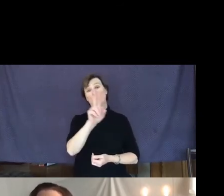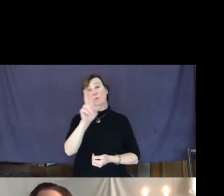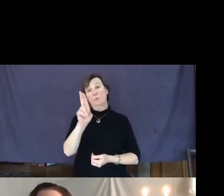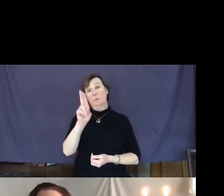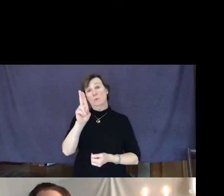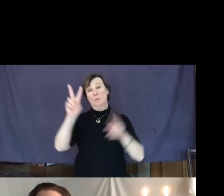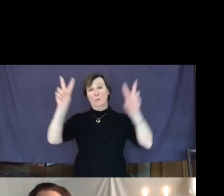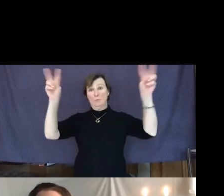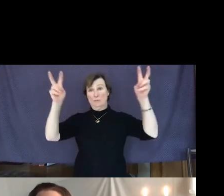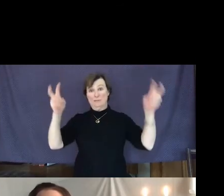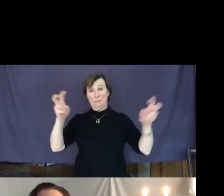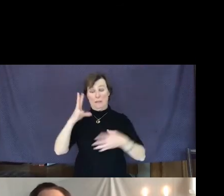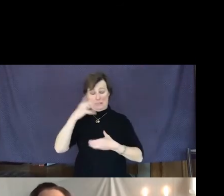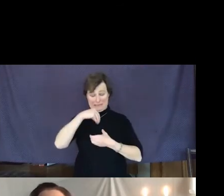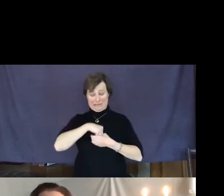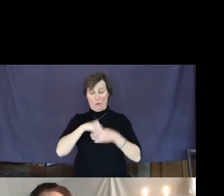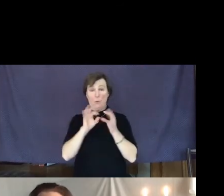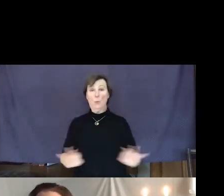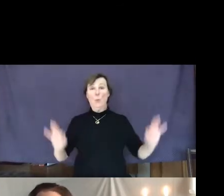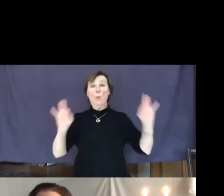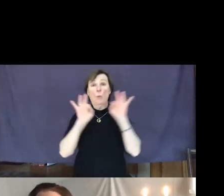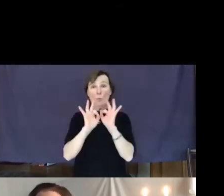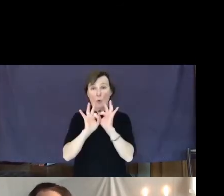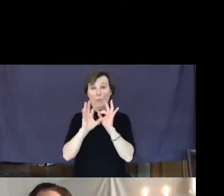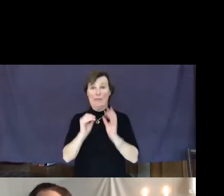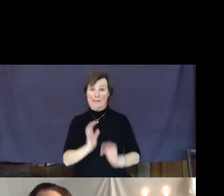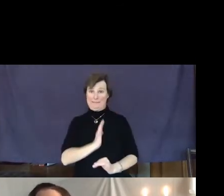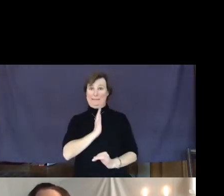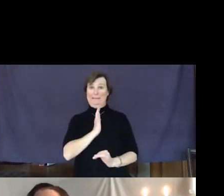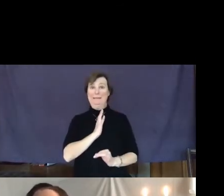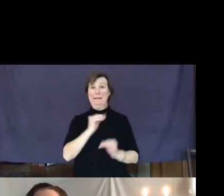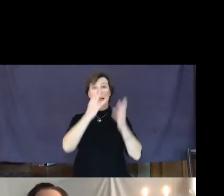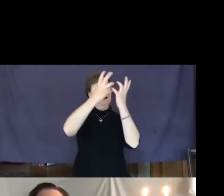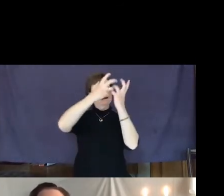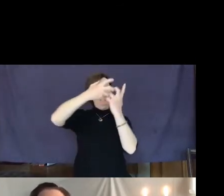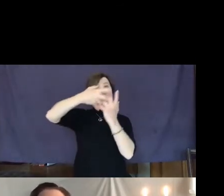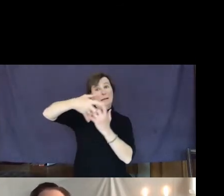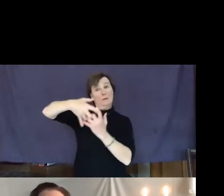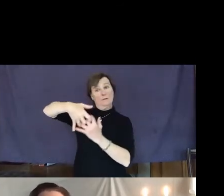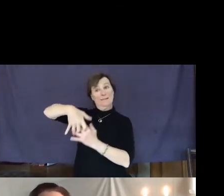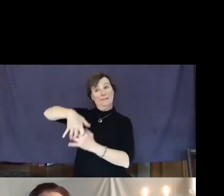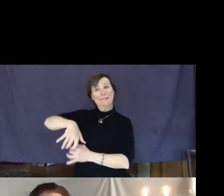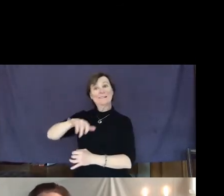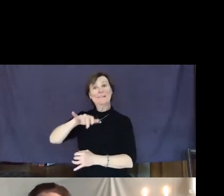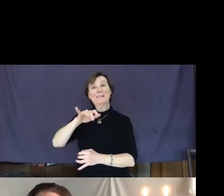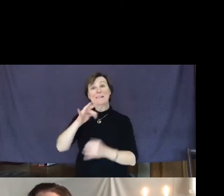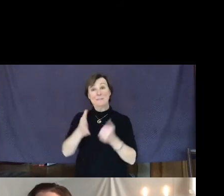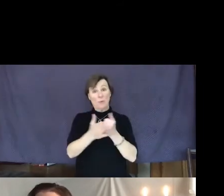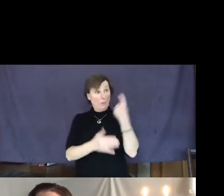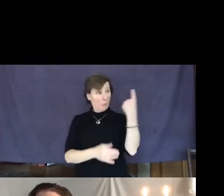and dignity and interconnectedness. If we help one, we help all,